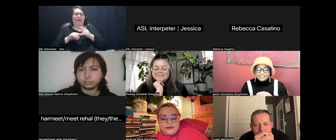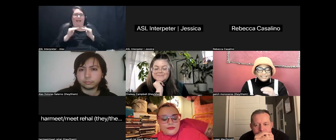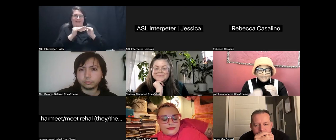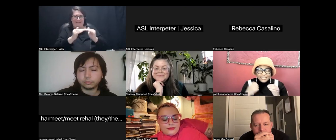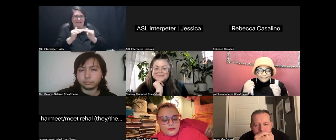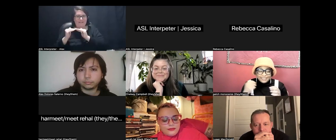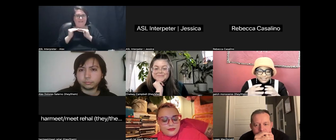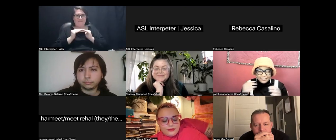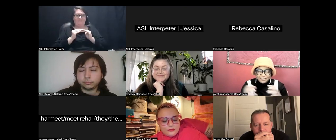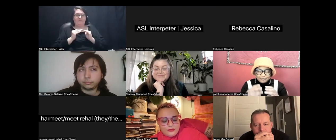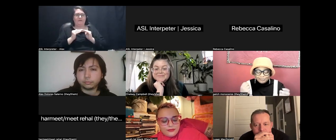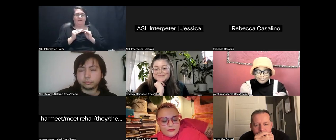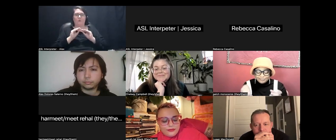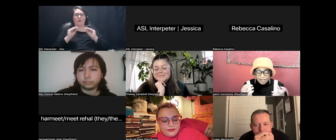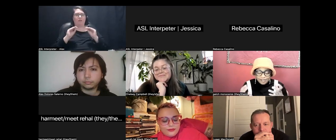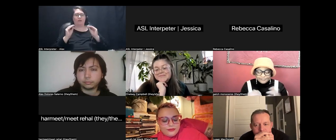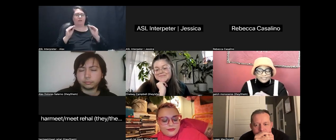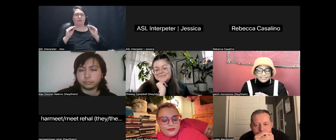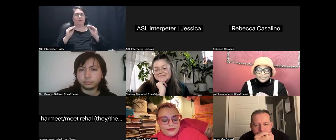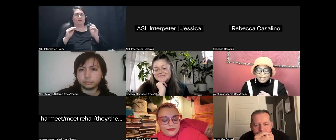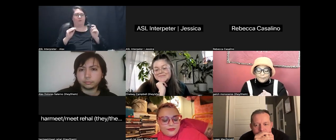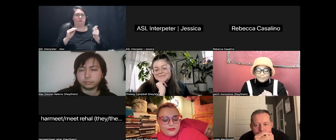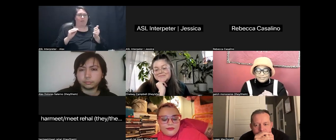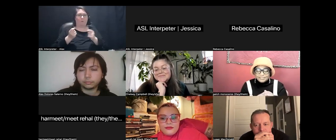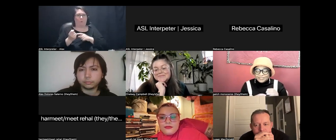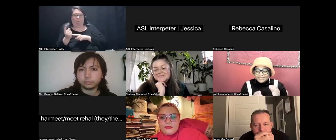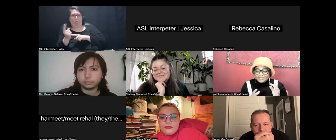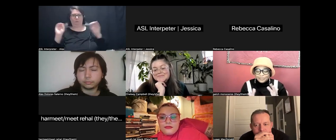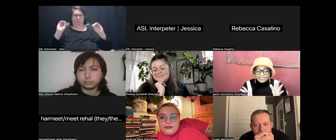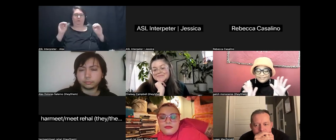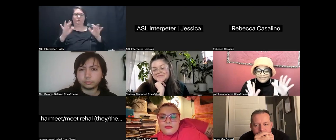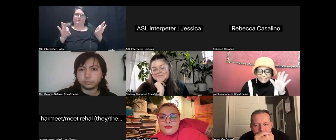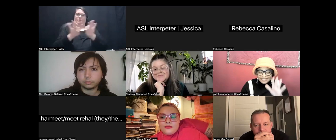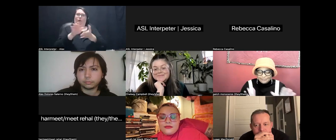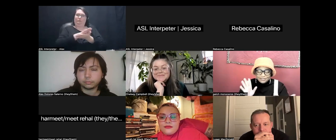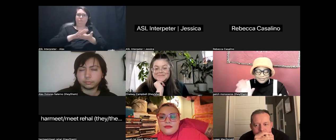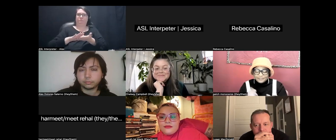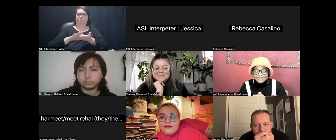things like that. Not having anything like off. It's really important having like the same, you know, whatever and